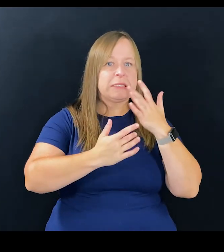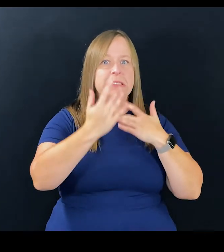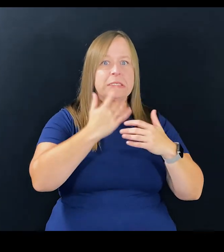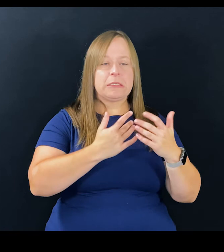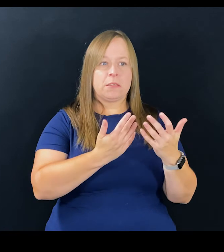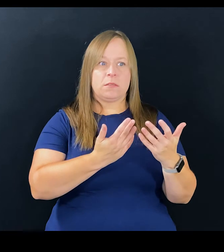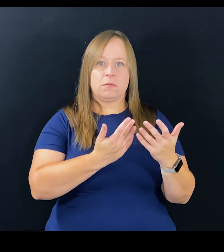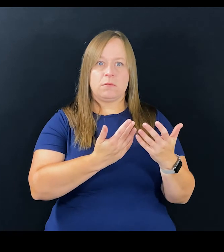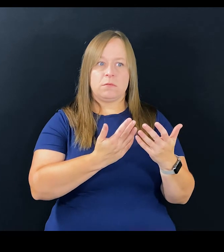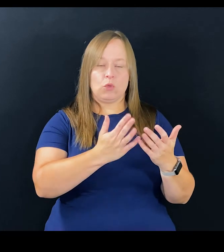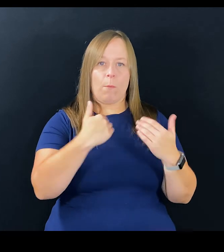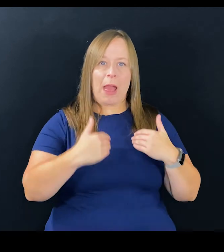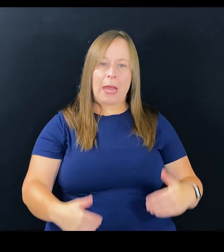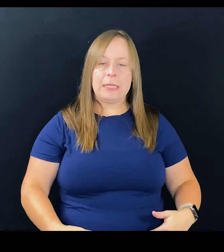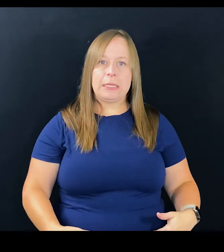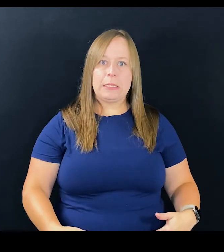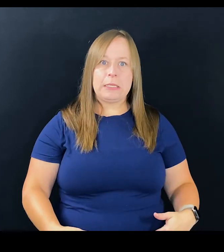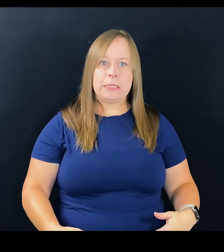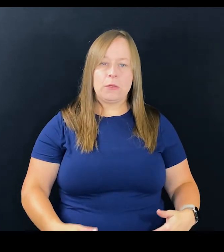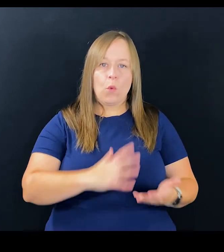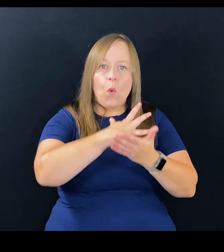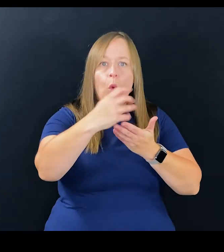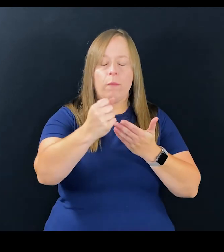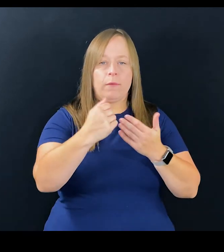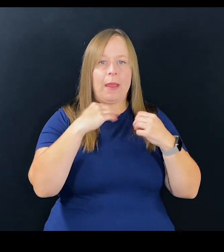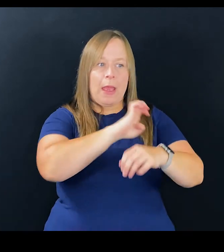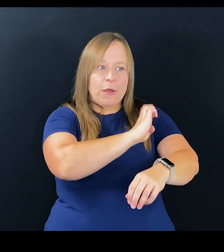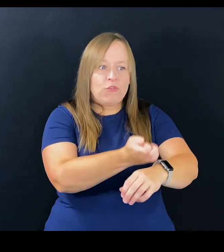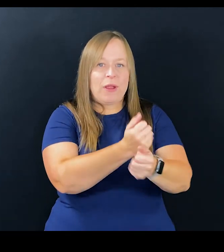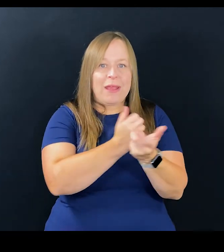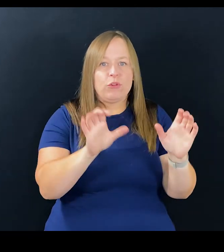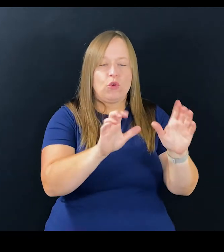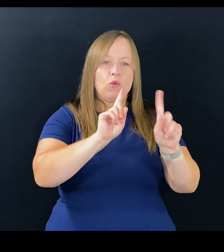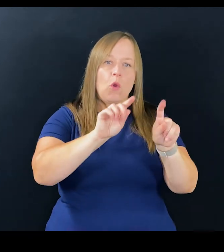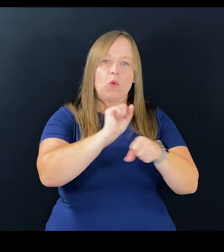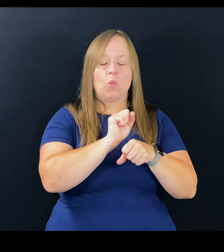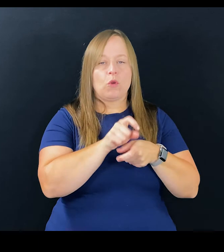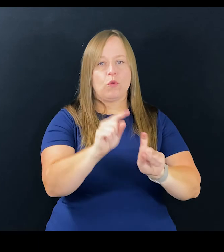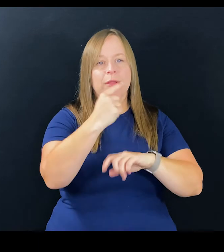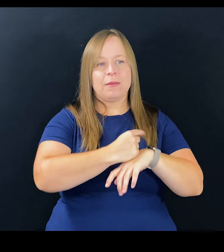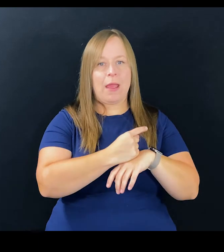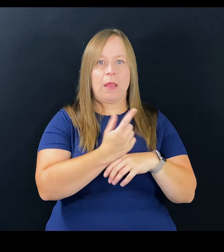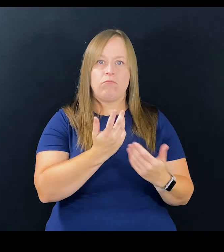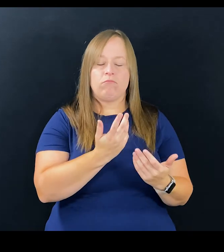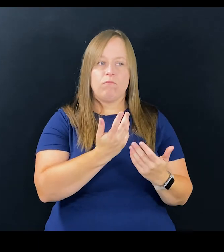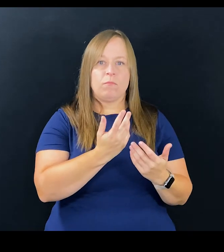That's a drain on your body, on everything that you do during the day.